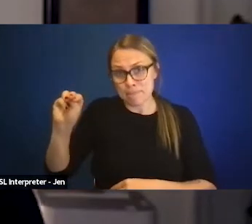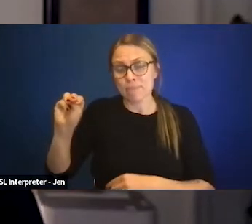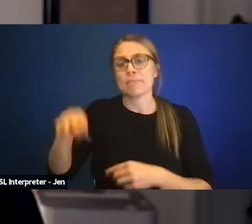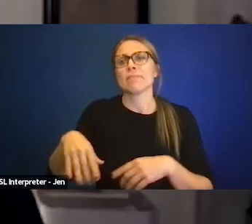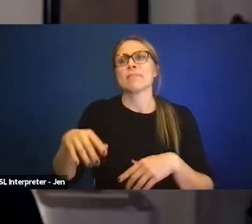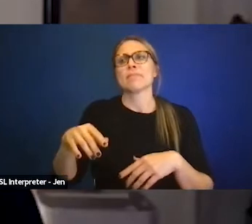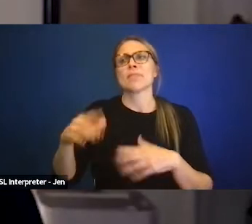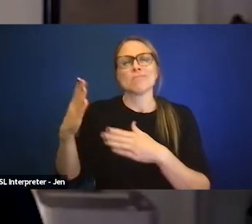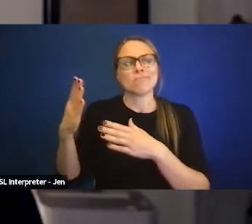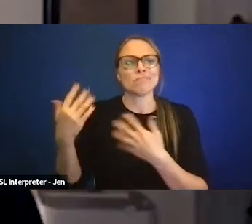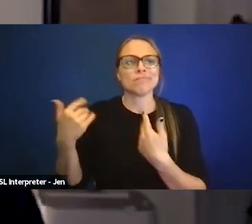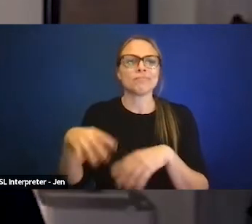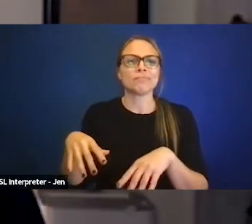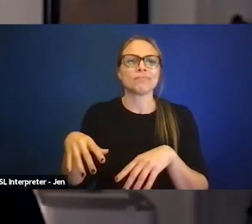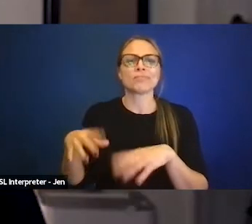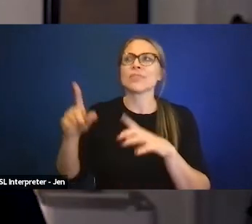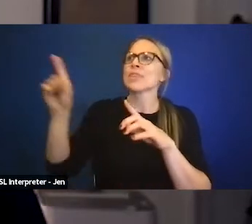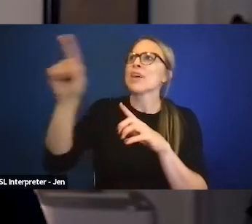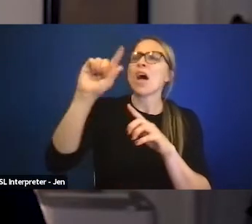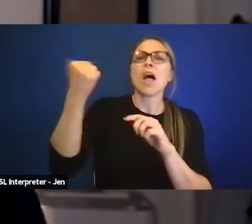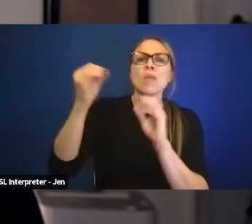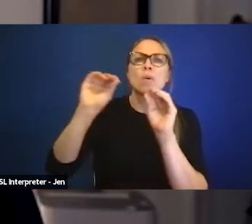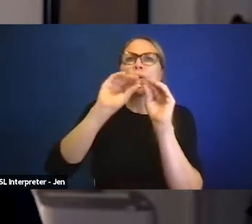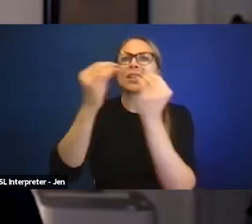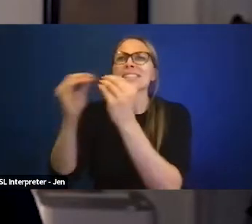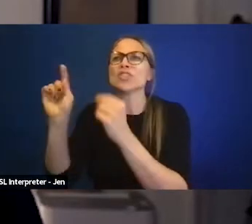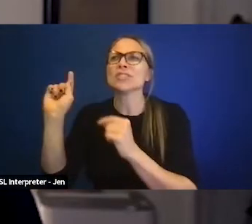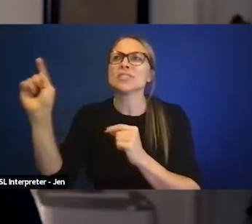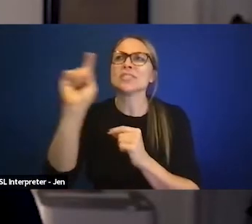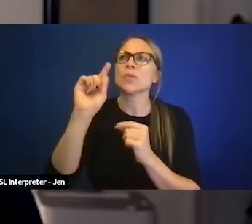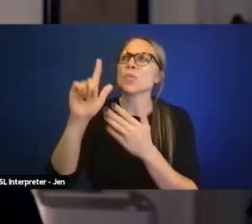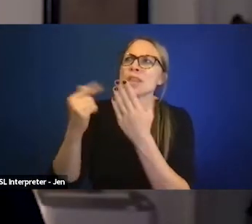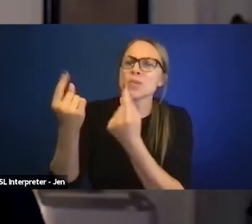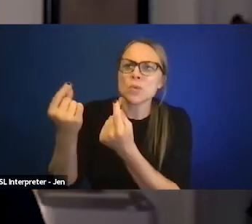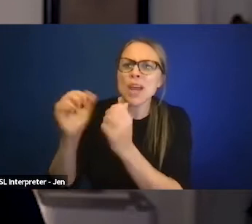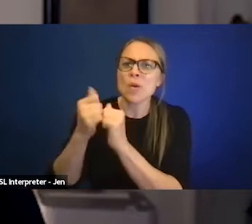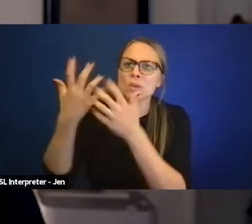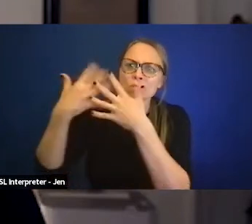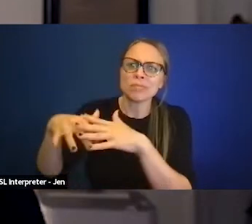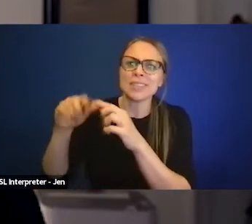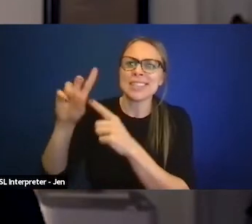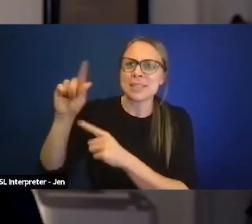from other organizations about how they are integrating disability